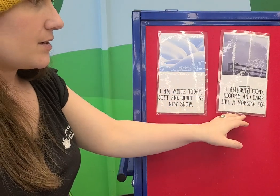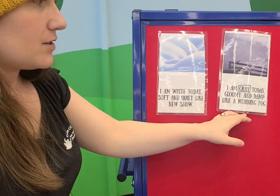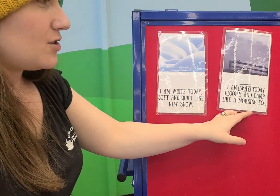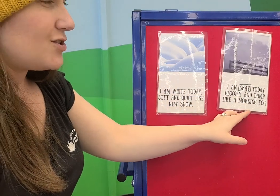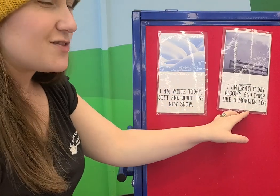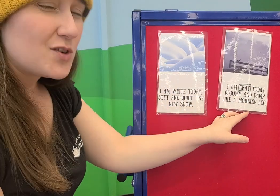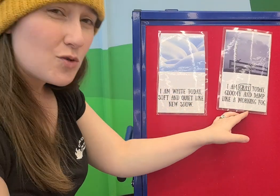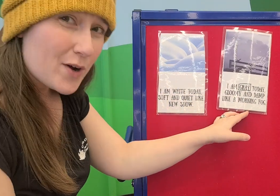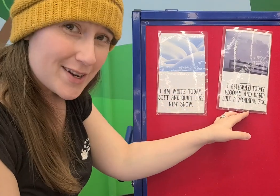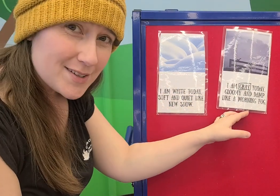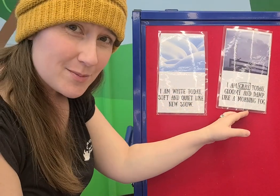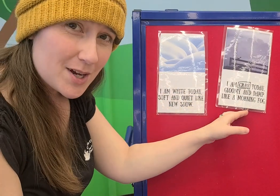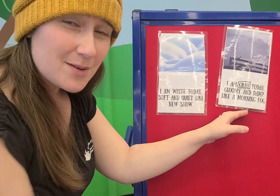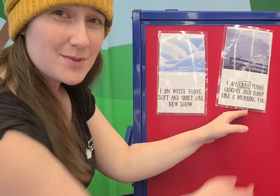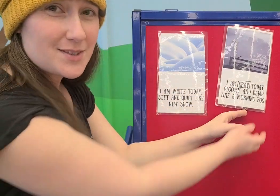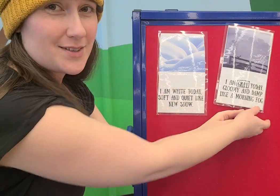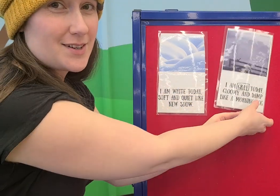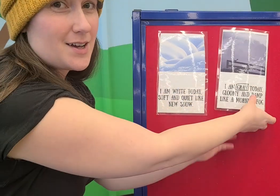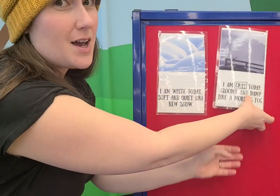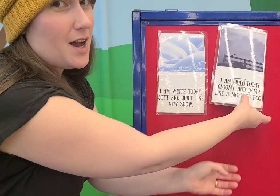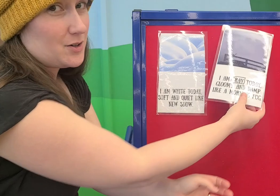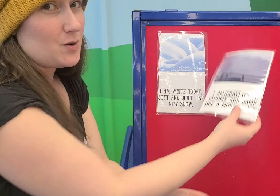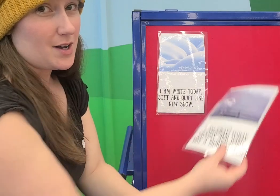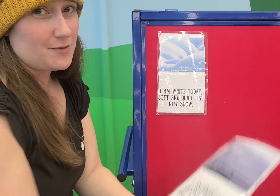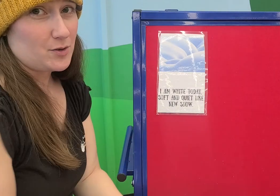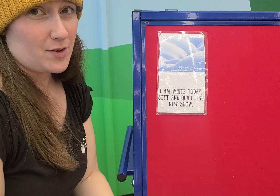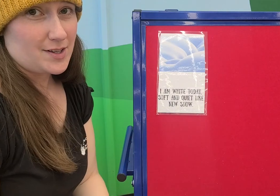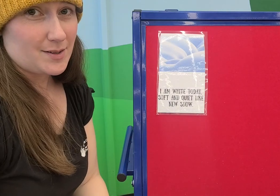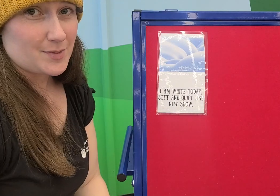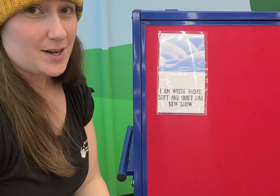Do you just feel gray sometimes? I know I feel gray sometimes.